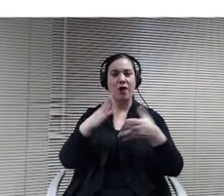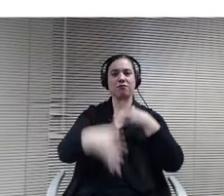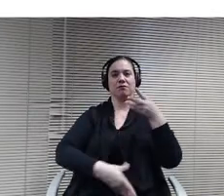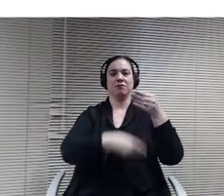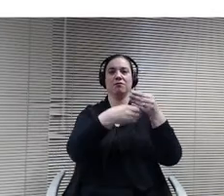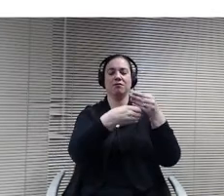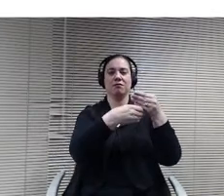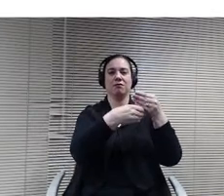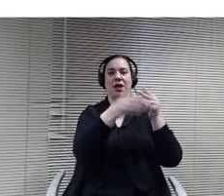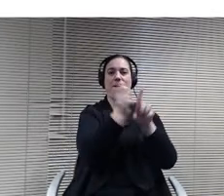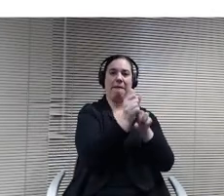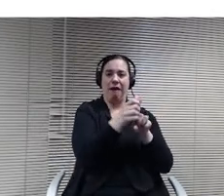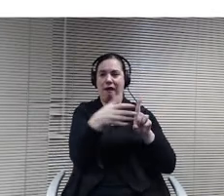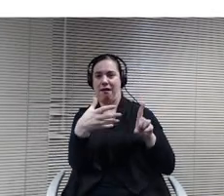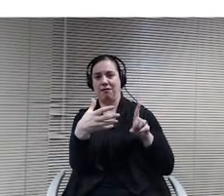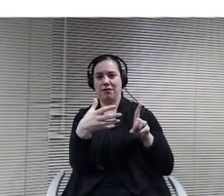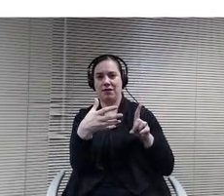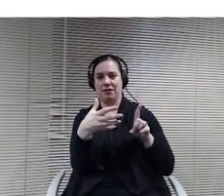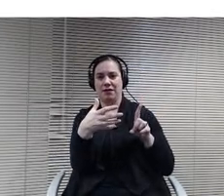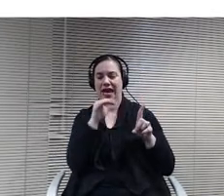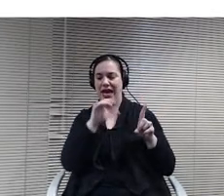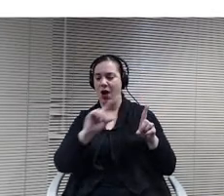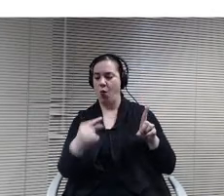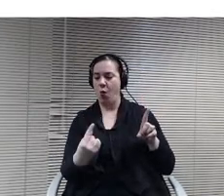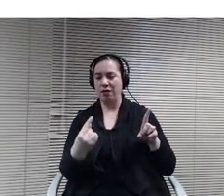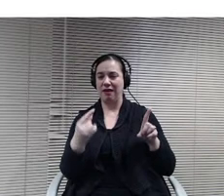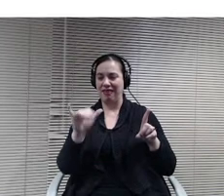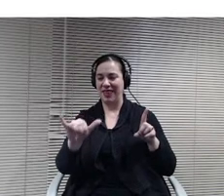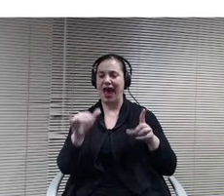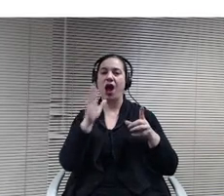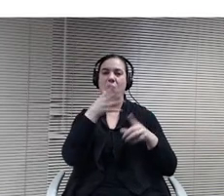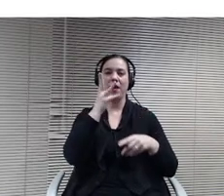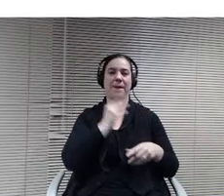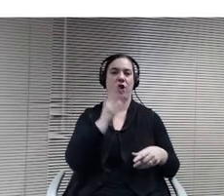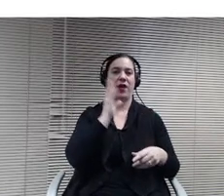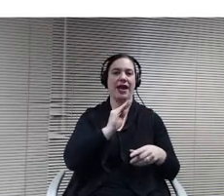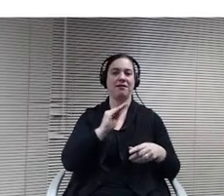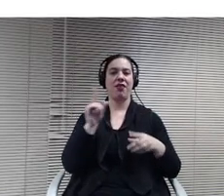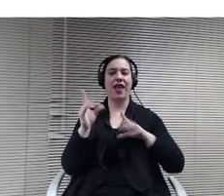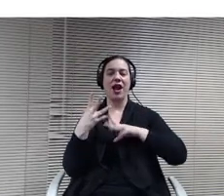And instead of that they're doing an experience where the students go out in the interview, someone who is